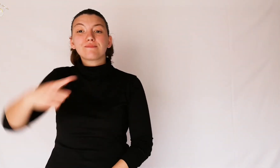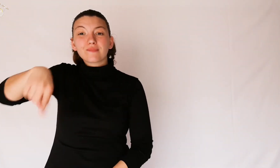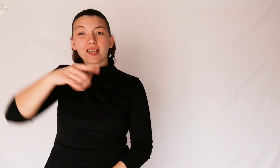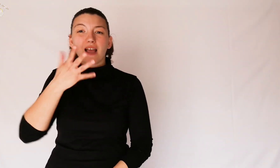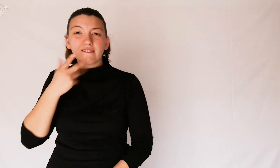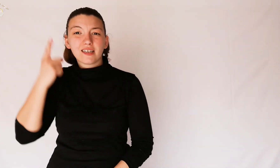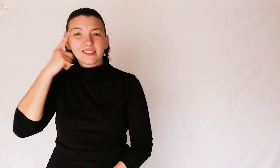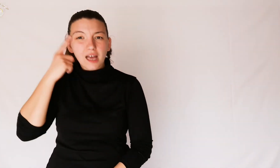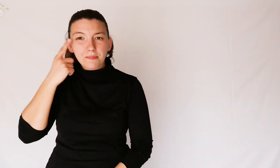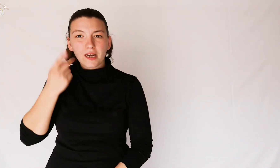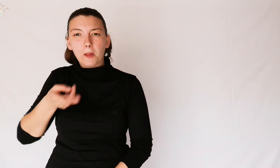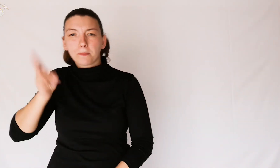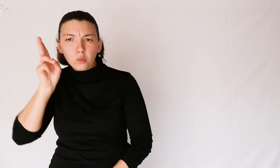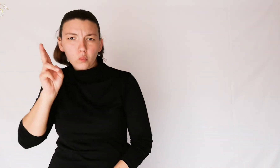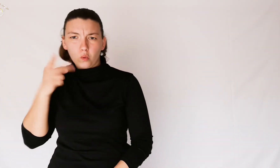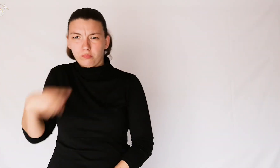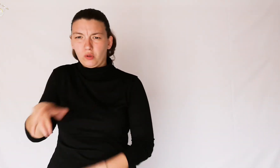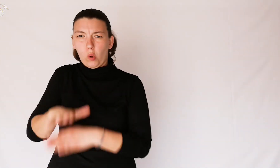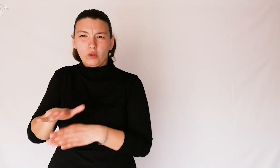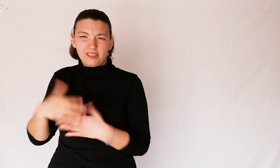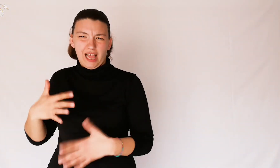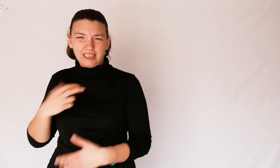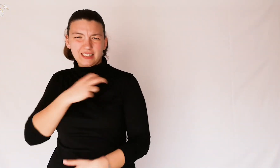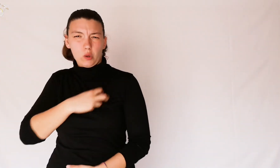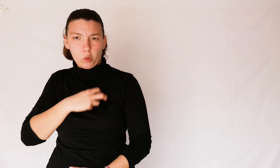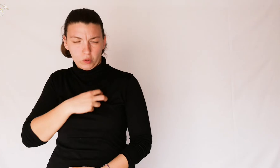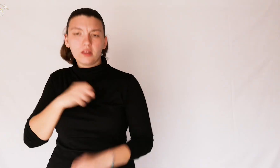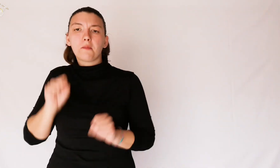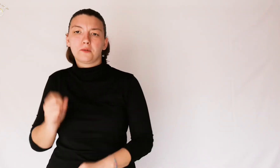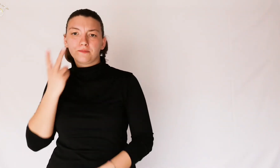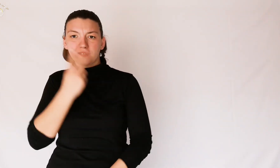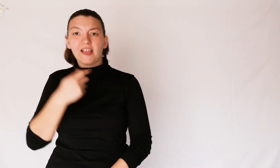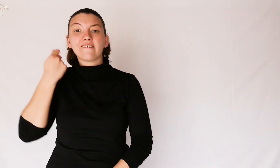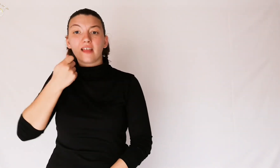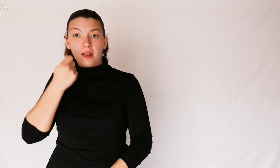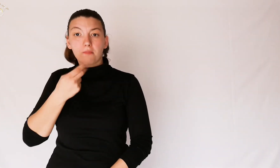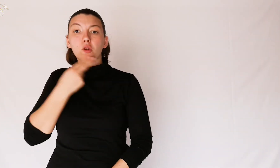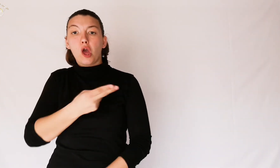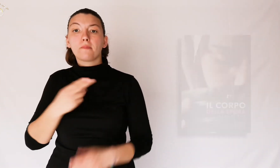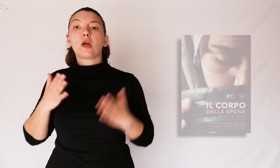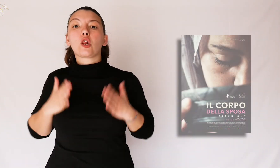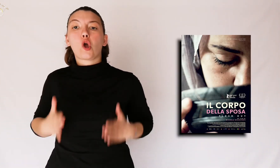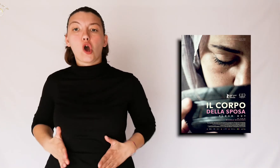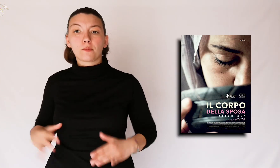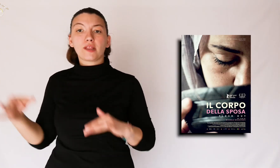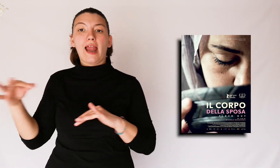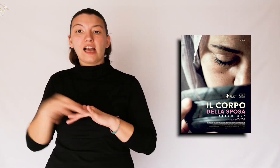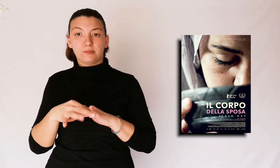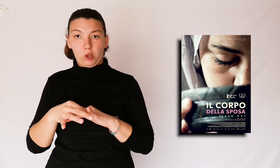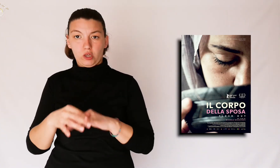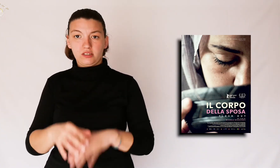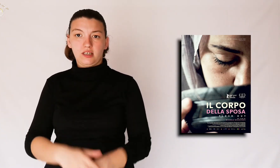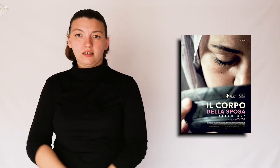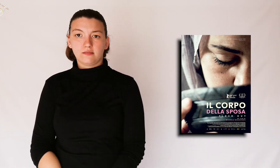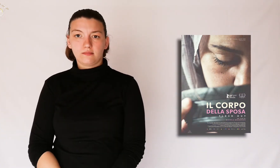If you want to know more about this cruel custom you can see the film "The body of the bride".